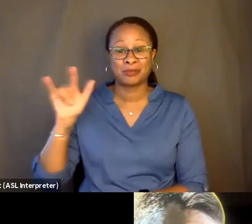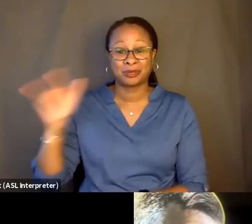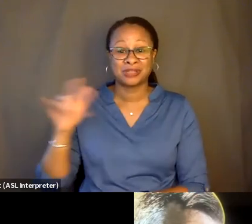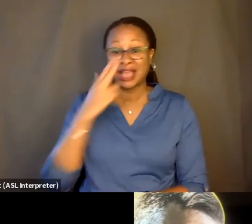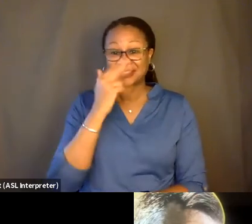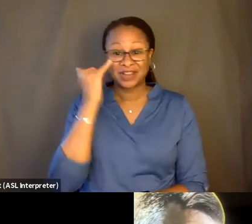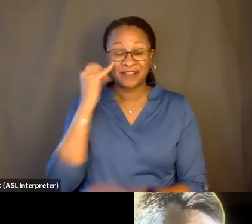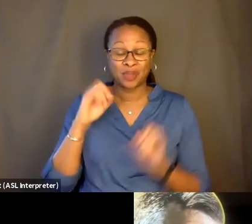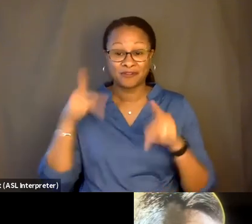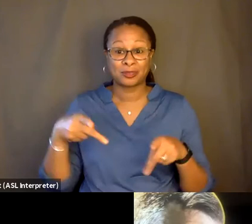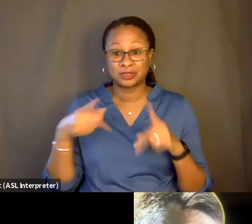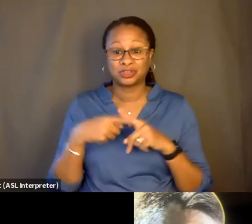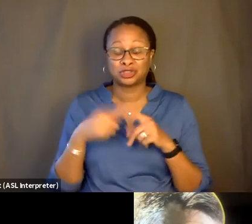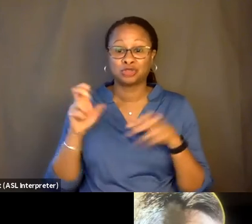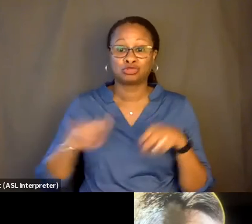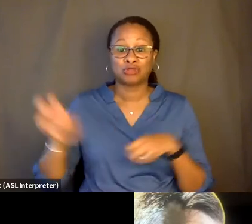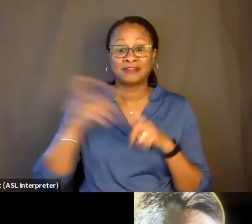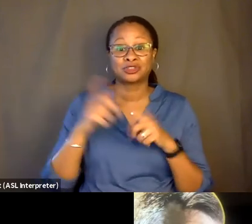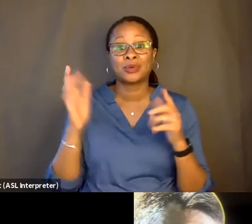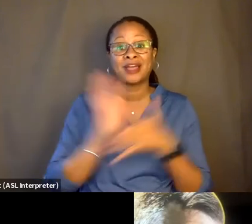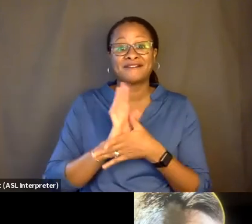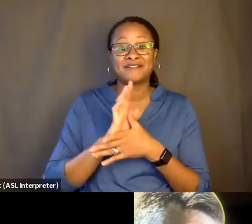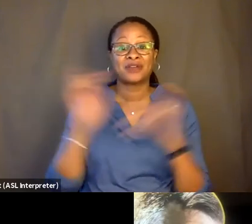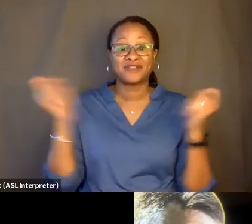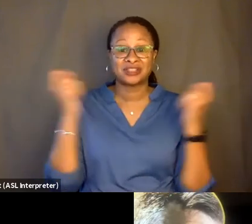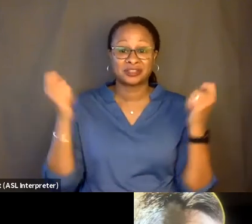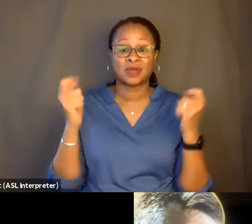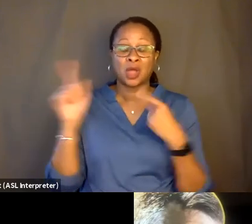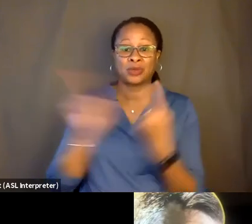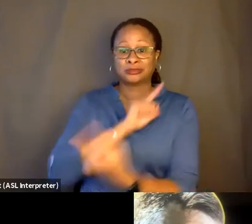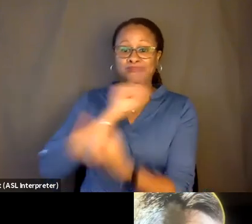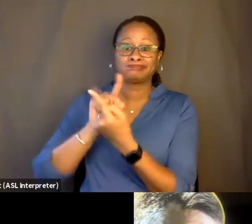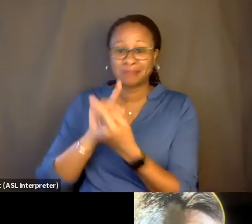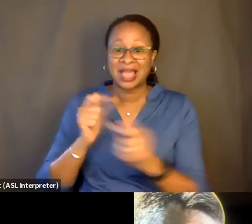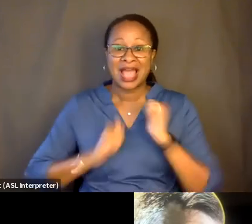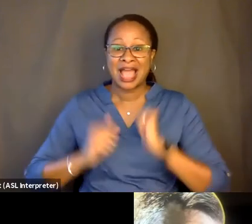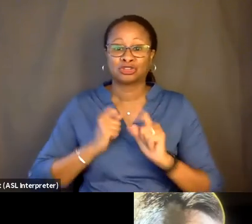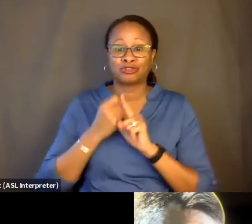to travel to a film festival, when you run into, say, an actor from a movie or something like that,